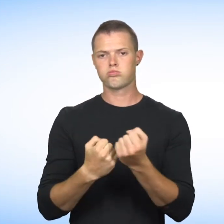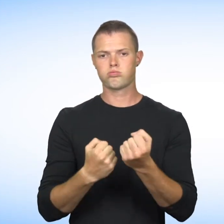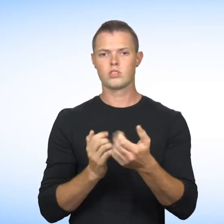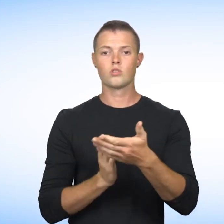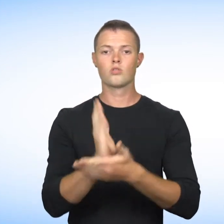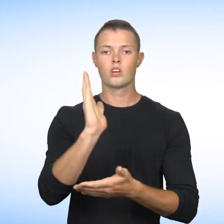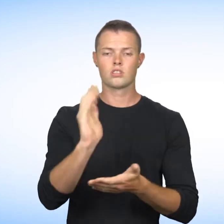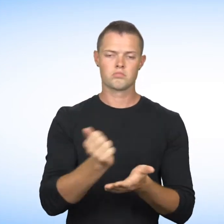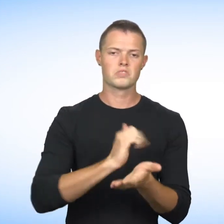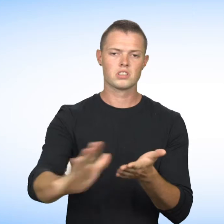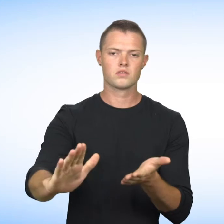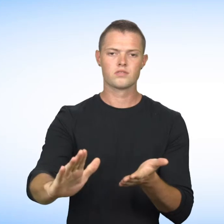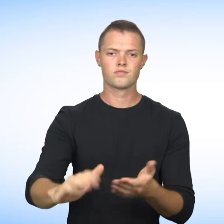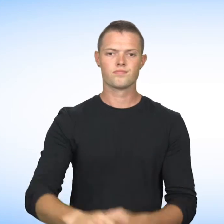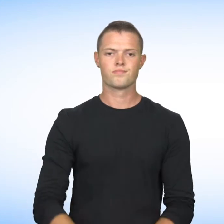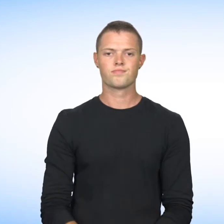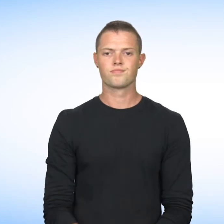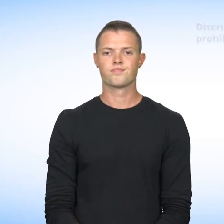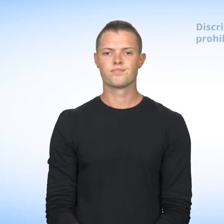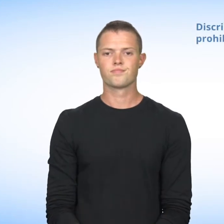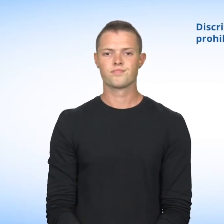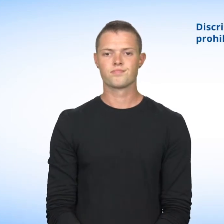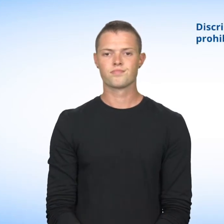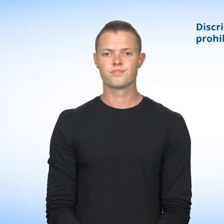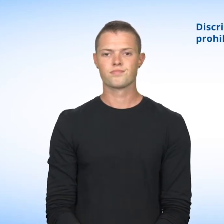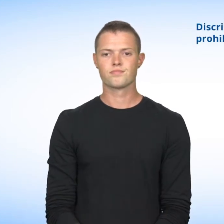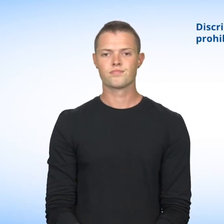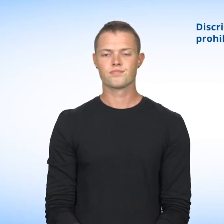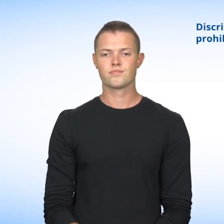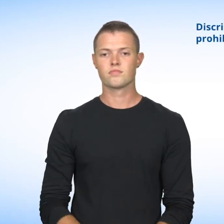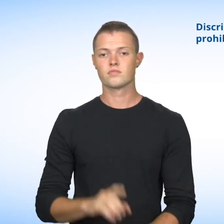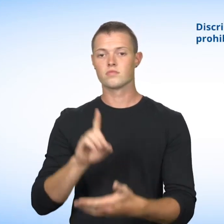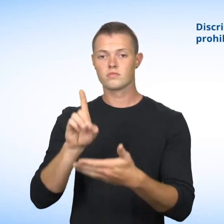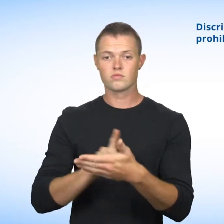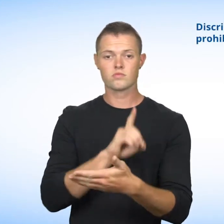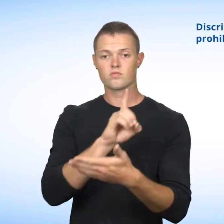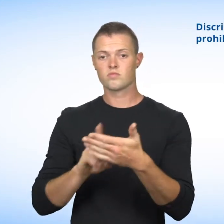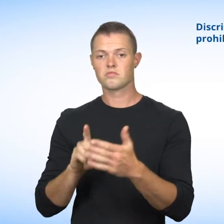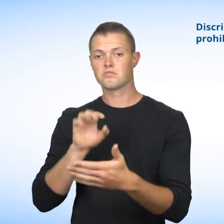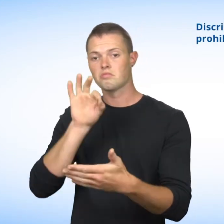of Human Rights andFfreedoms Therefore